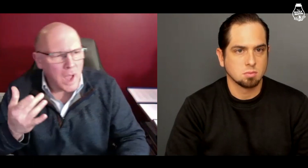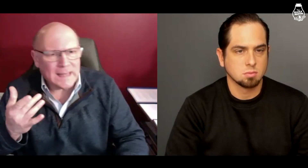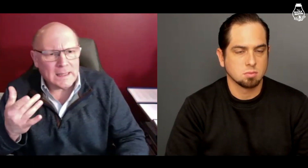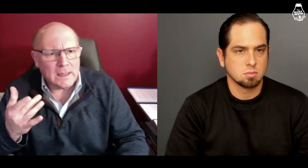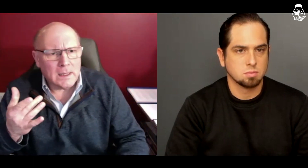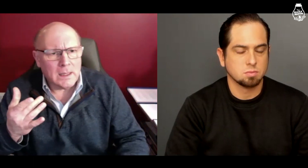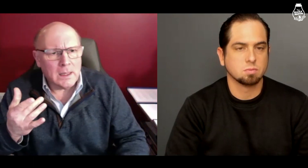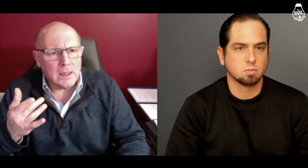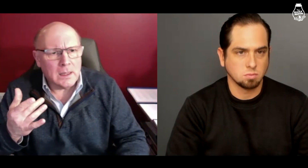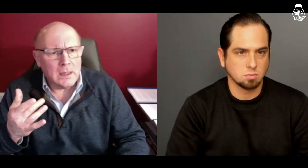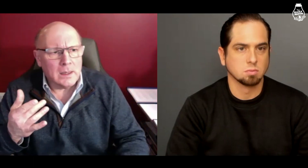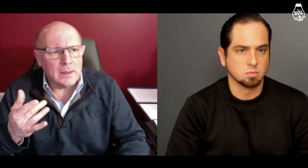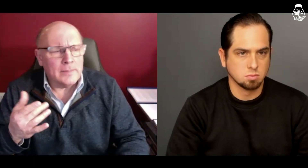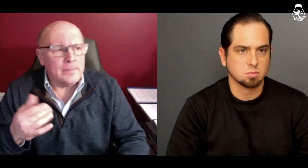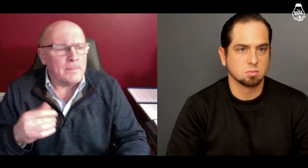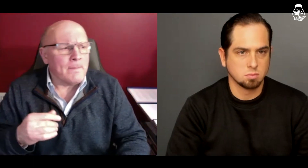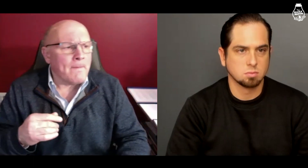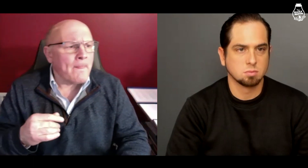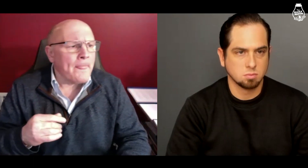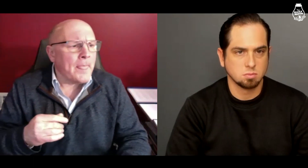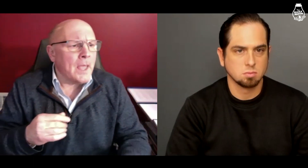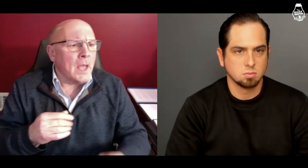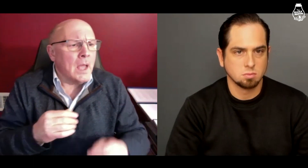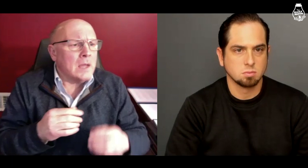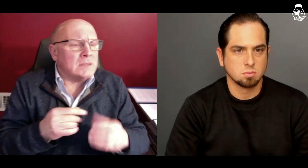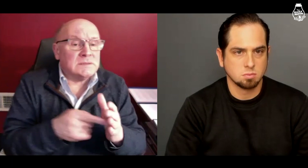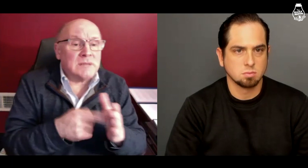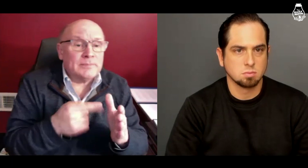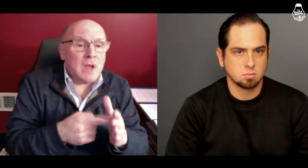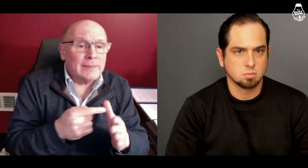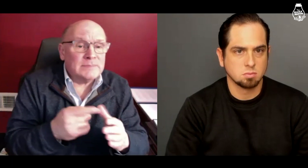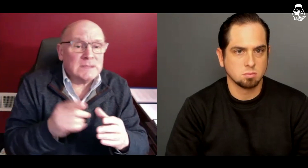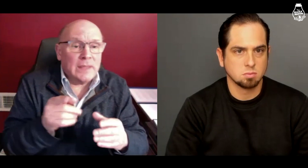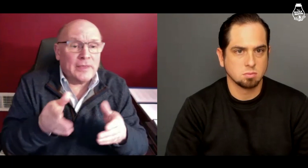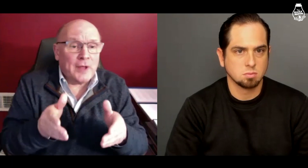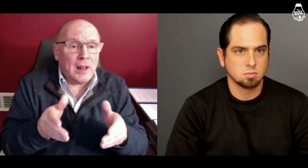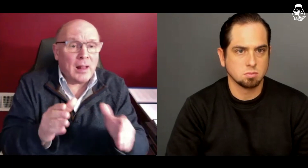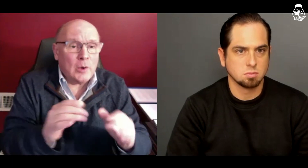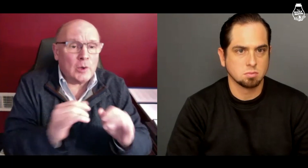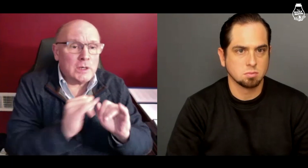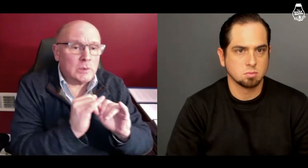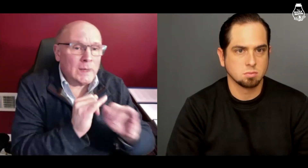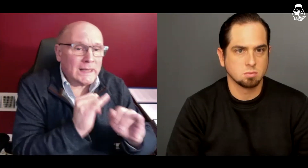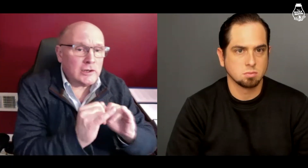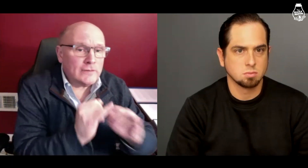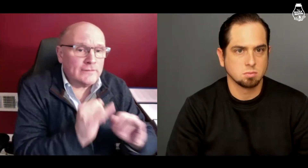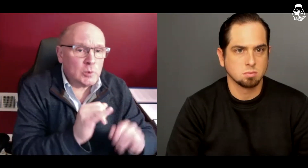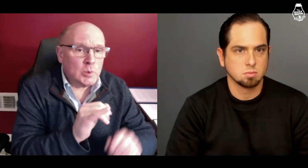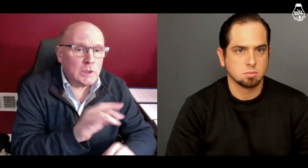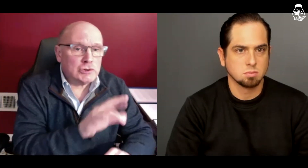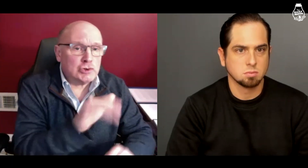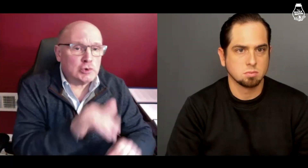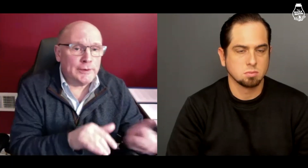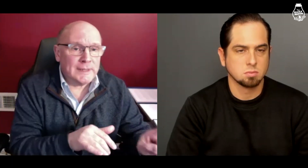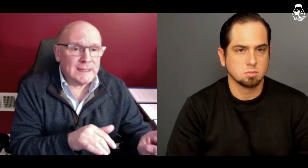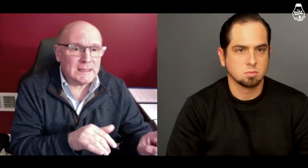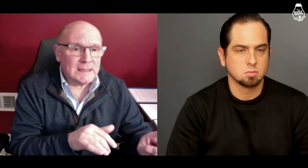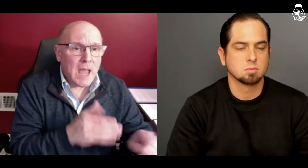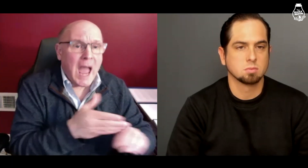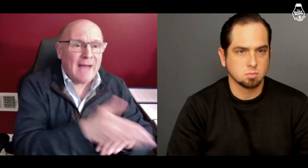Why? Sometimes you are allowed to interview the jury after